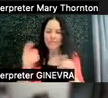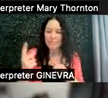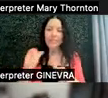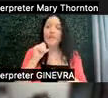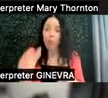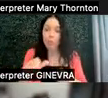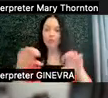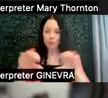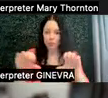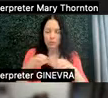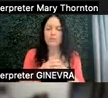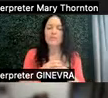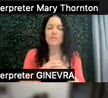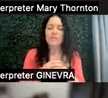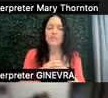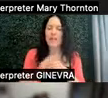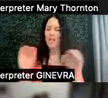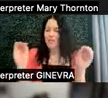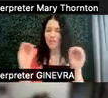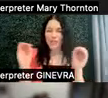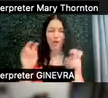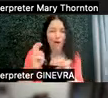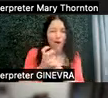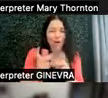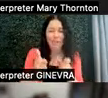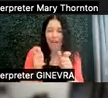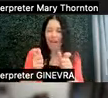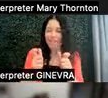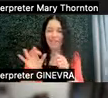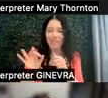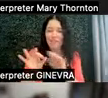And there is no hard and fast formula here.